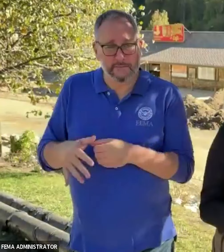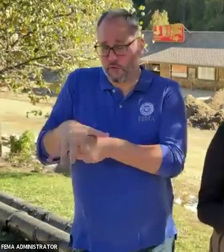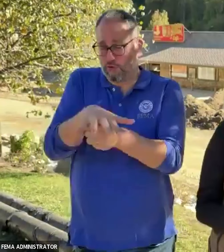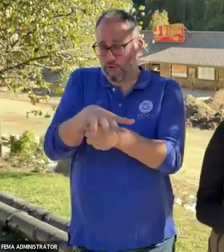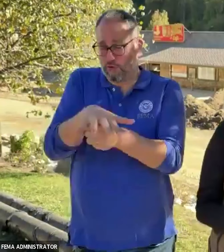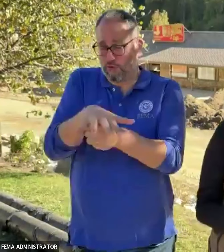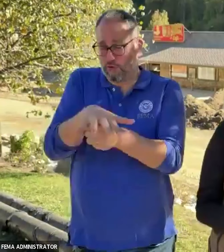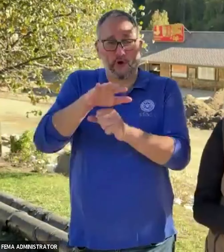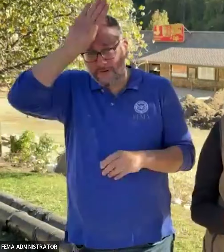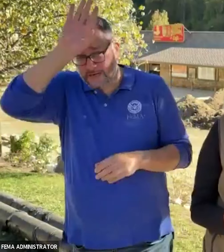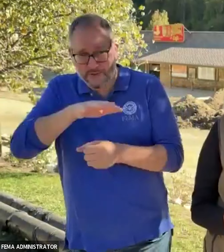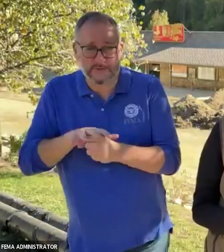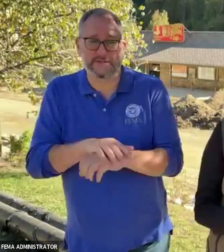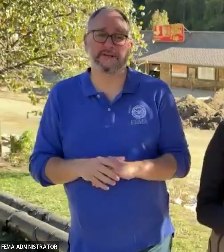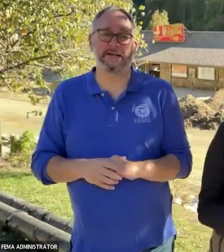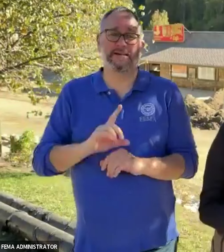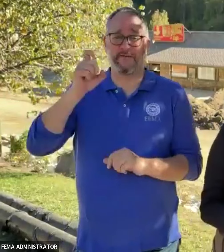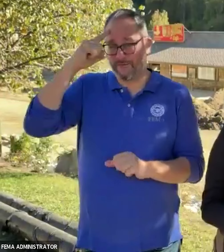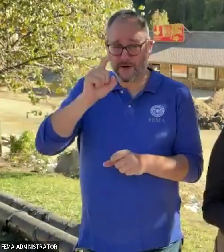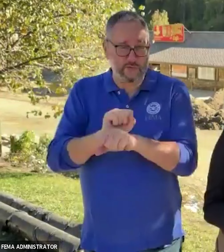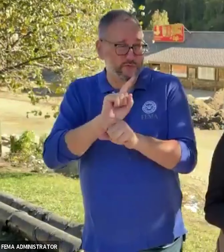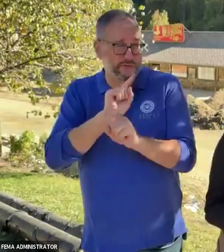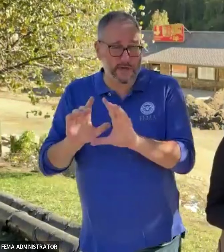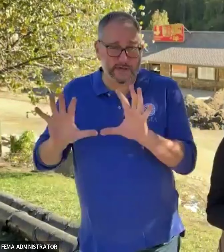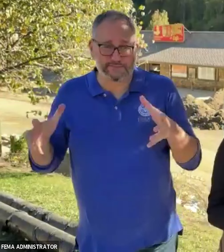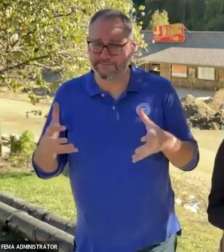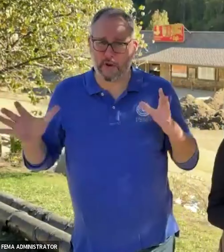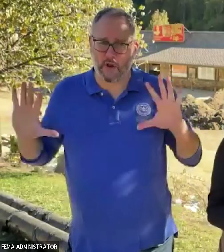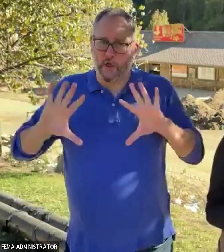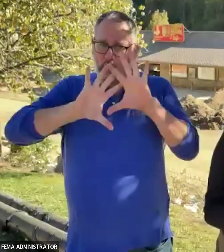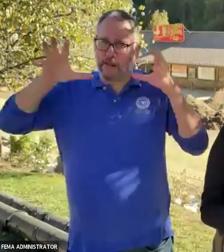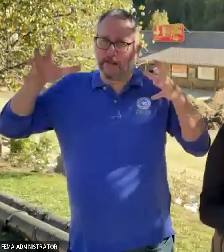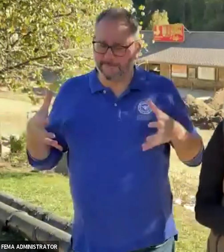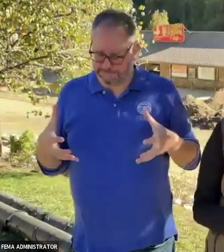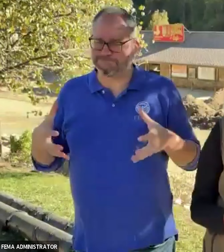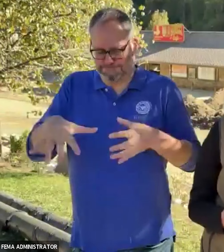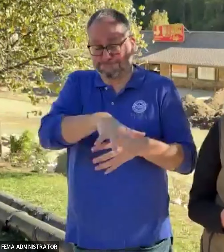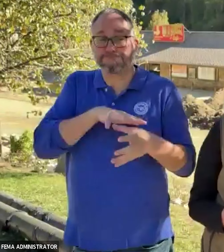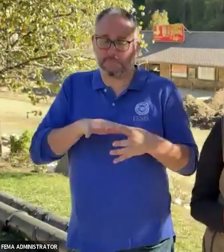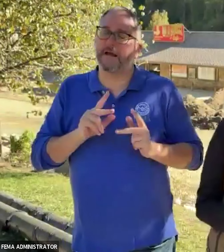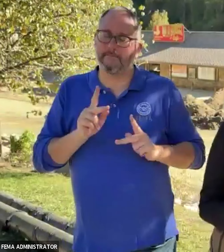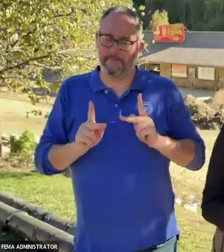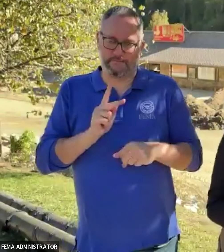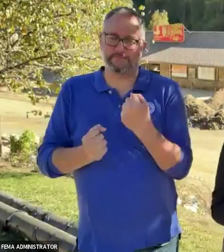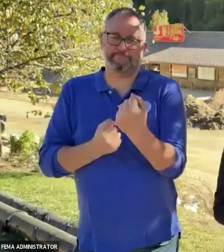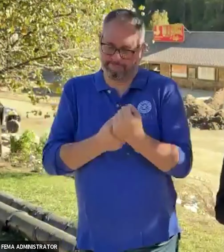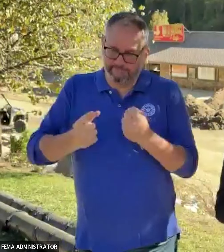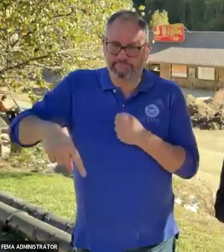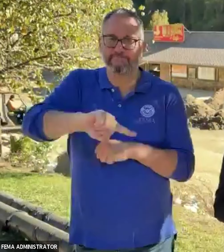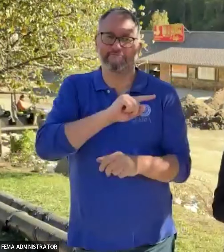or federal responders here on the ground, it's the people who make all of the difference. I met a couple from Pennsylvania